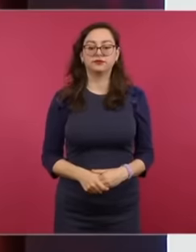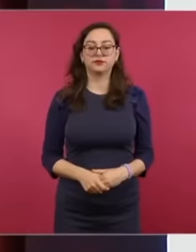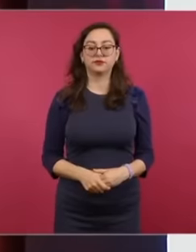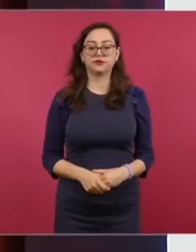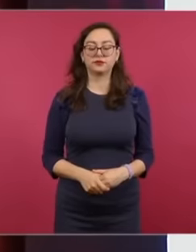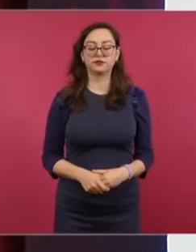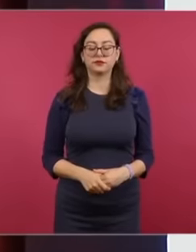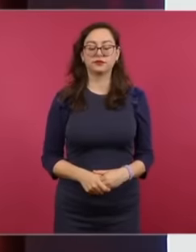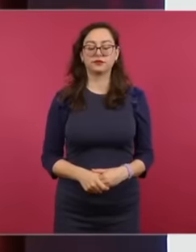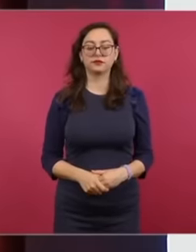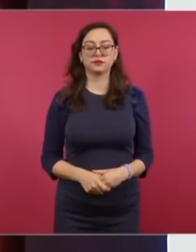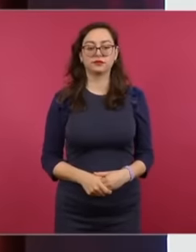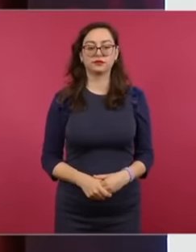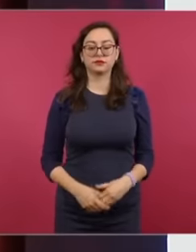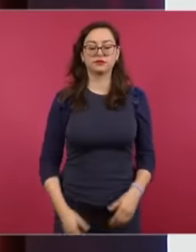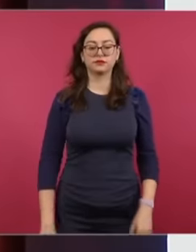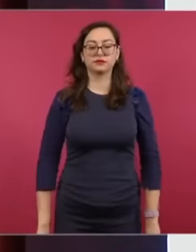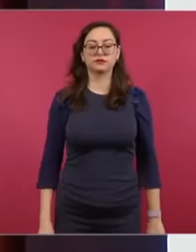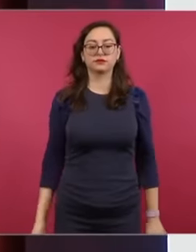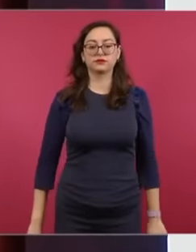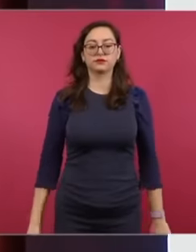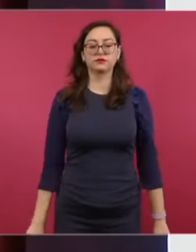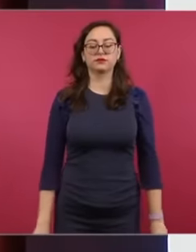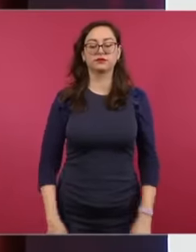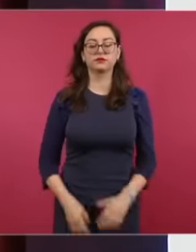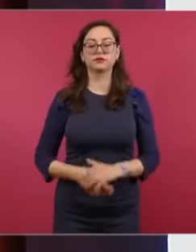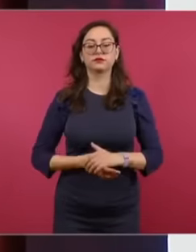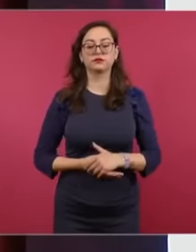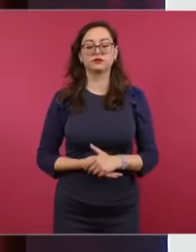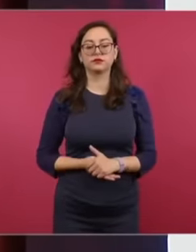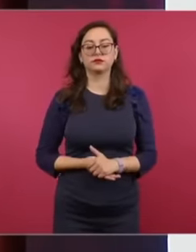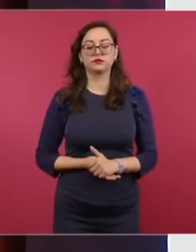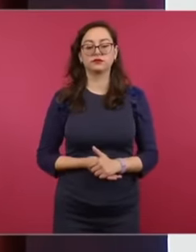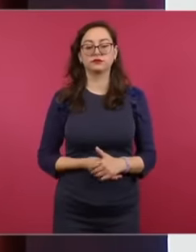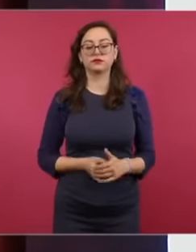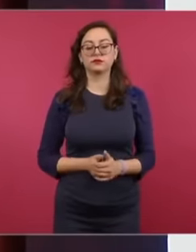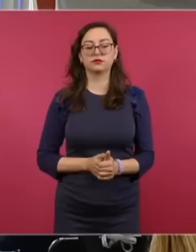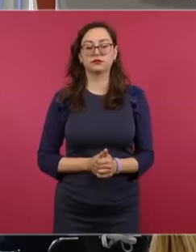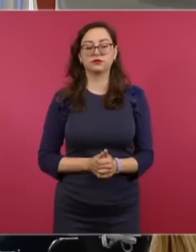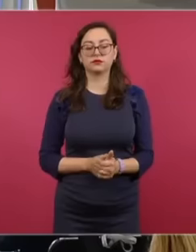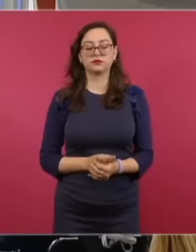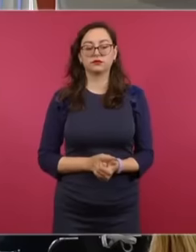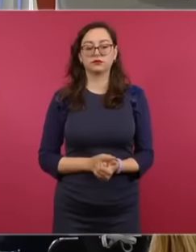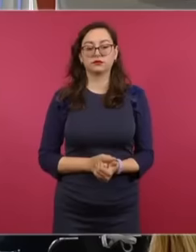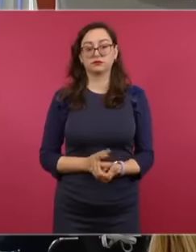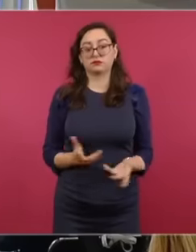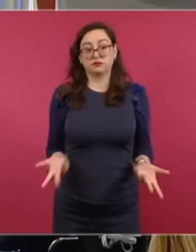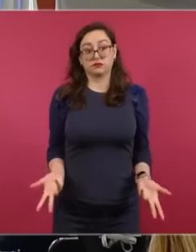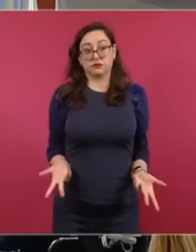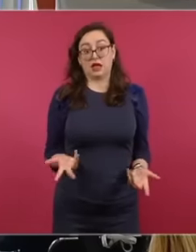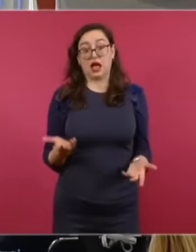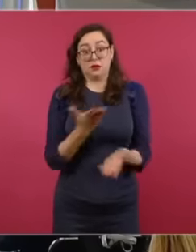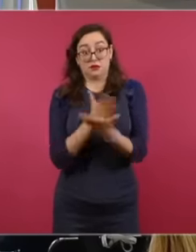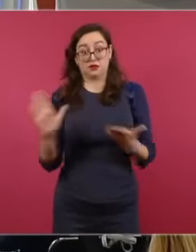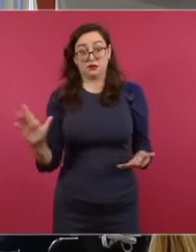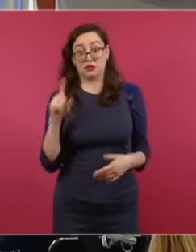reality that the United States lacks a workforce,